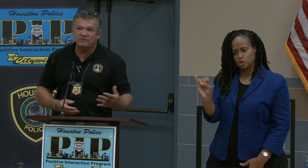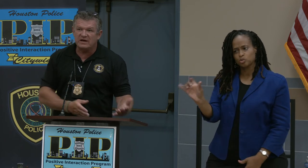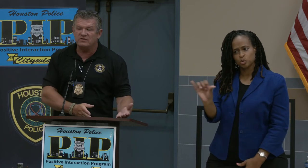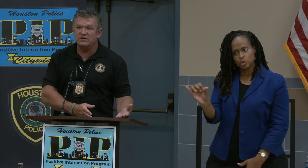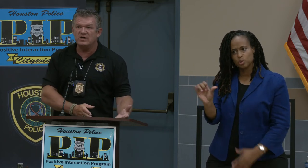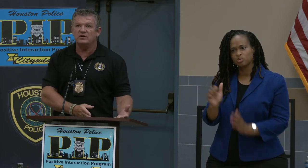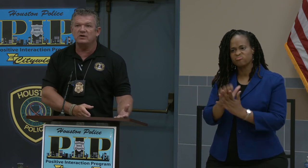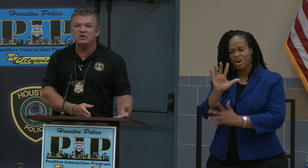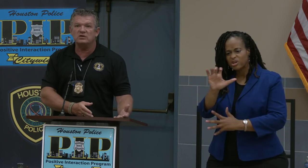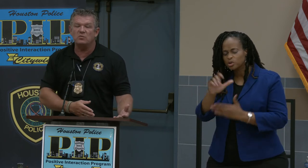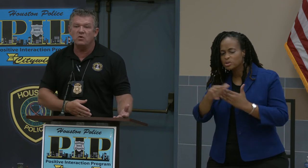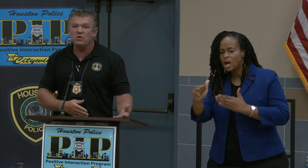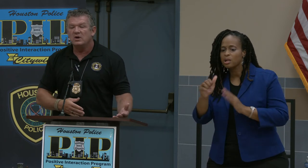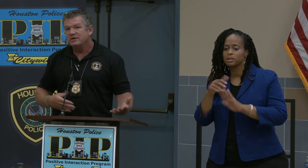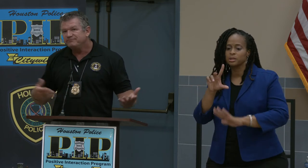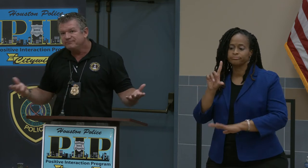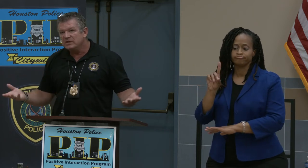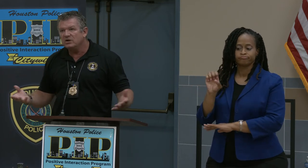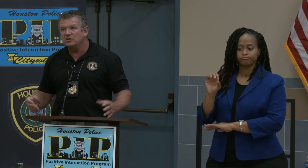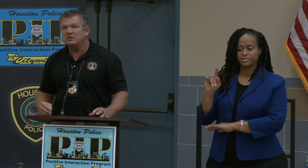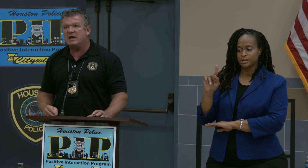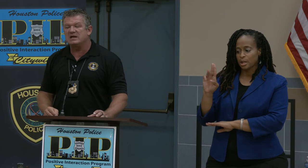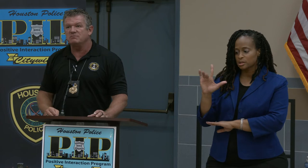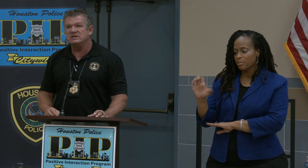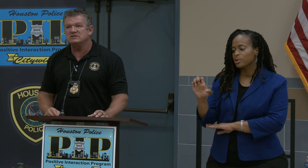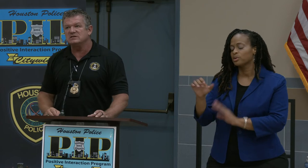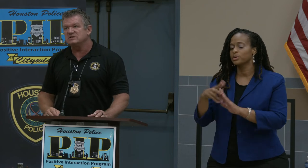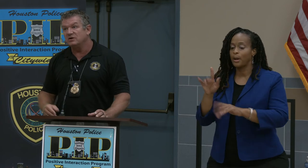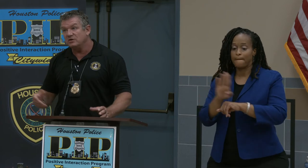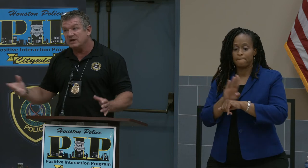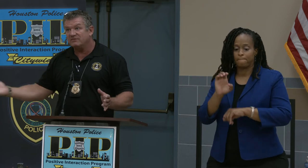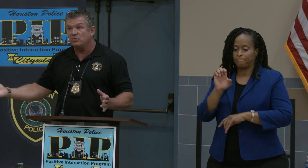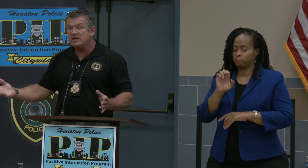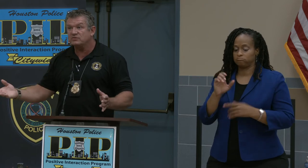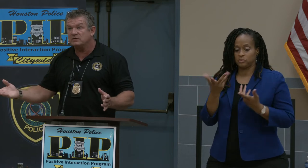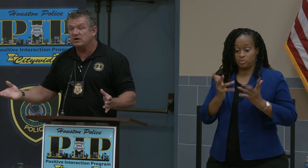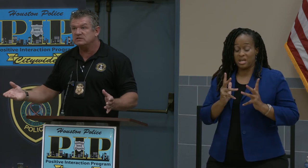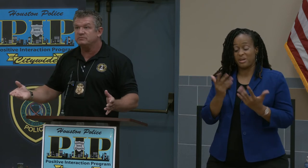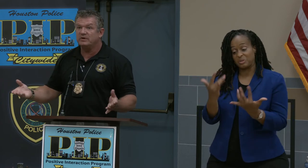500-dollar deductible, you're back in business. You might have to wait three months, but